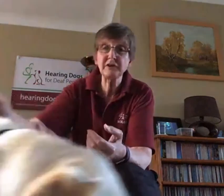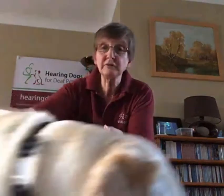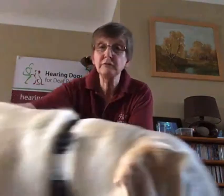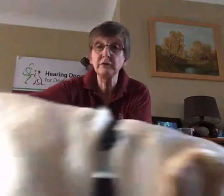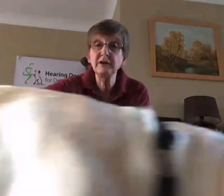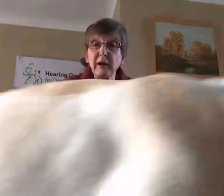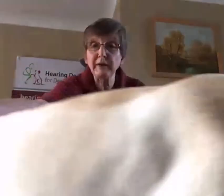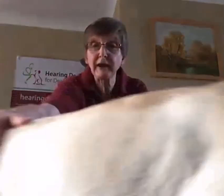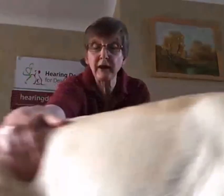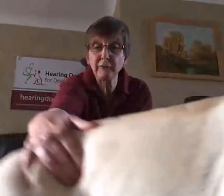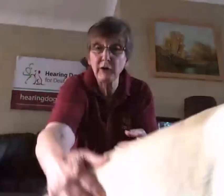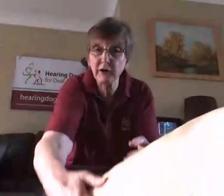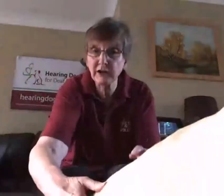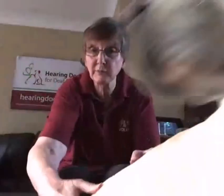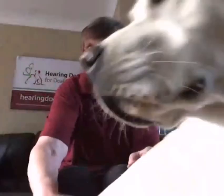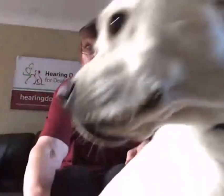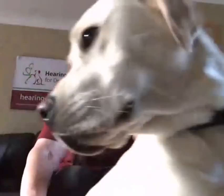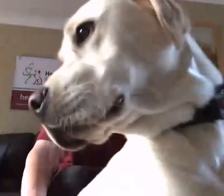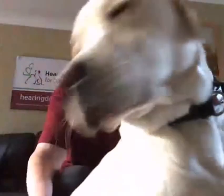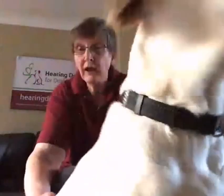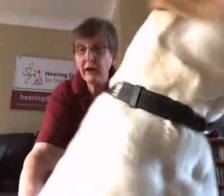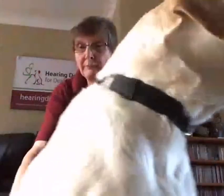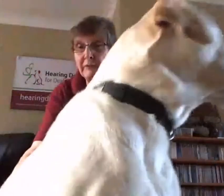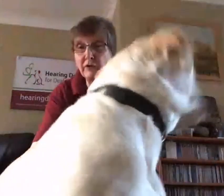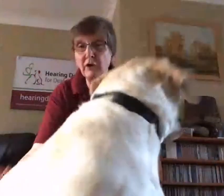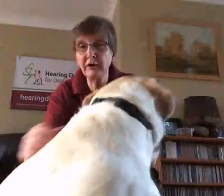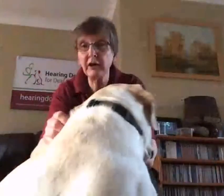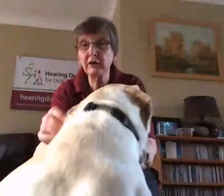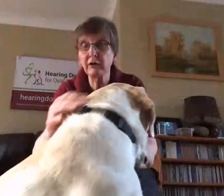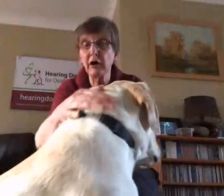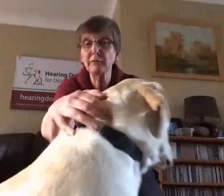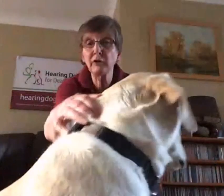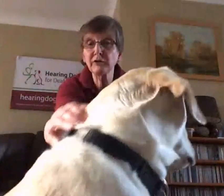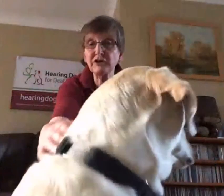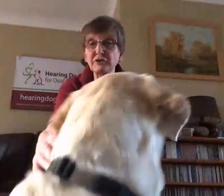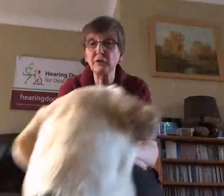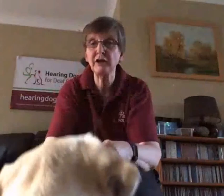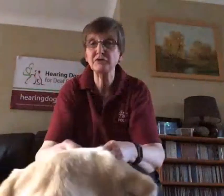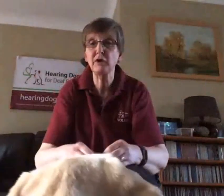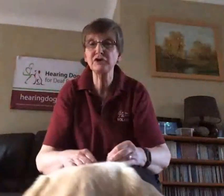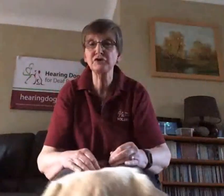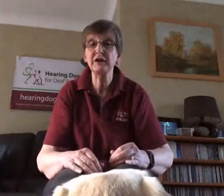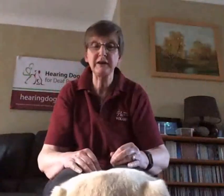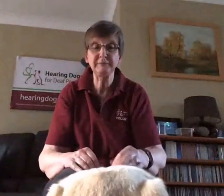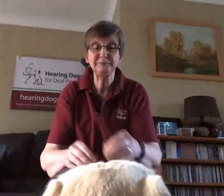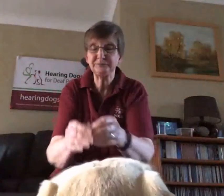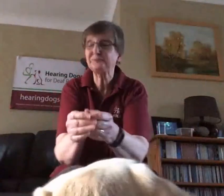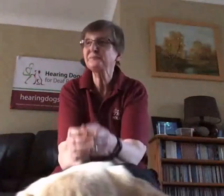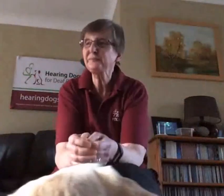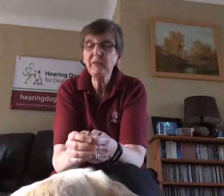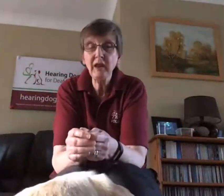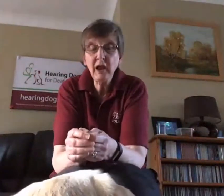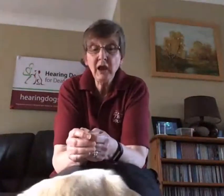you need to be able to get up to work in the morning and if you can't hear your alarm clock that's that's quite tricky.